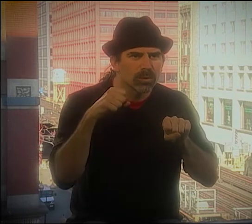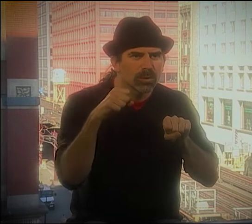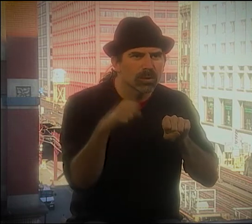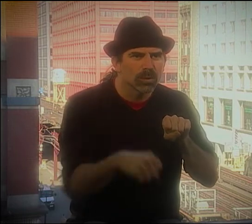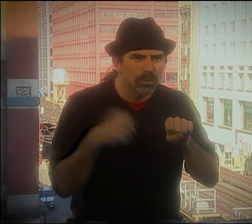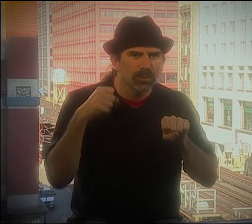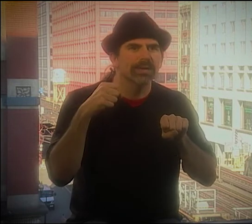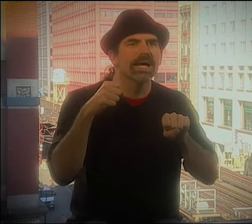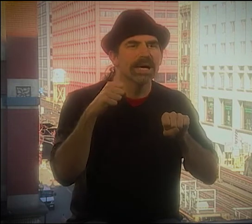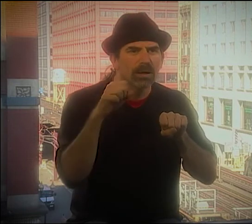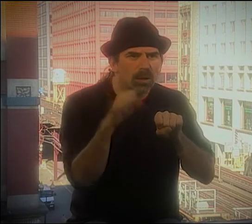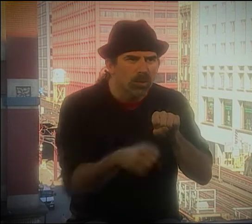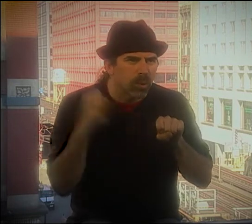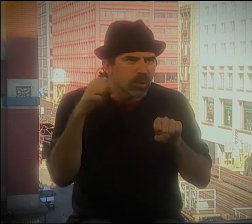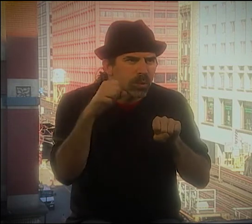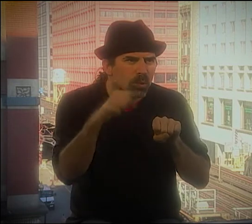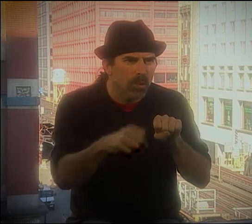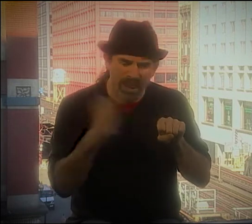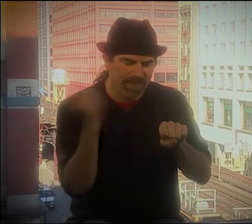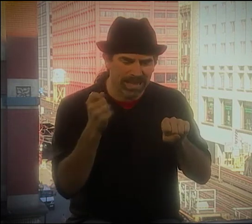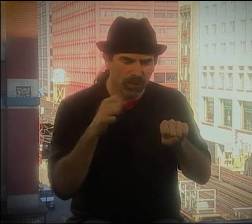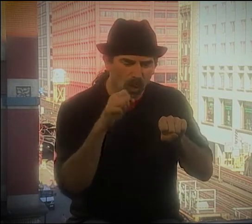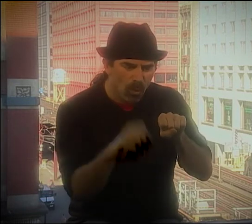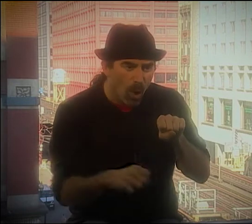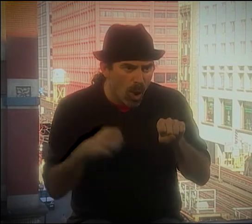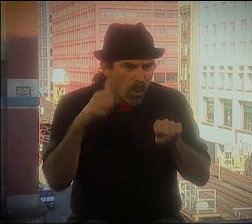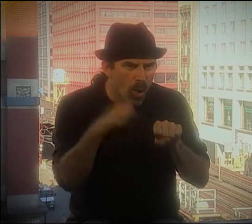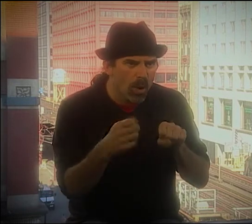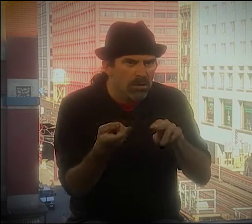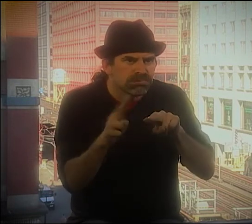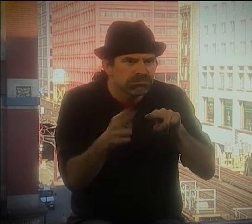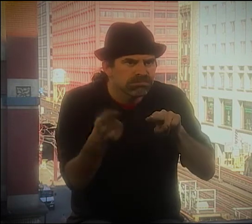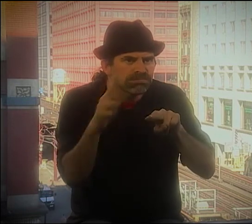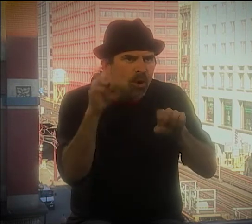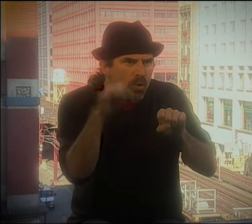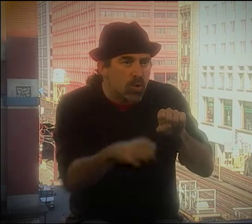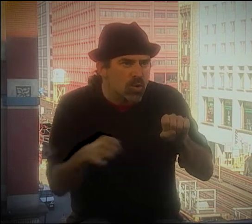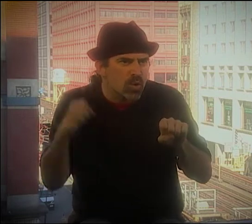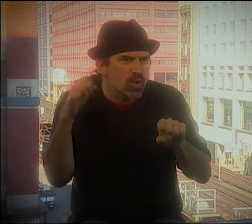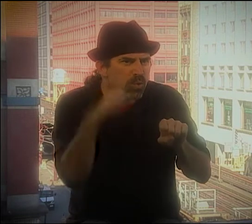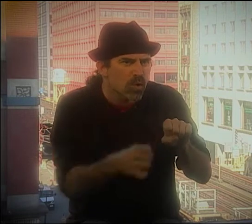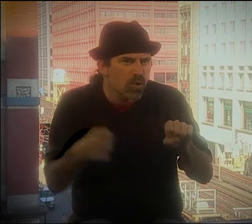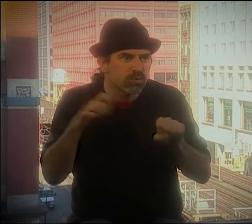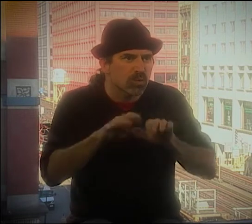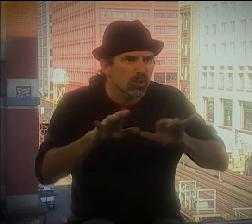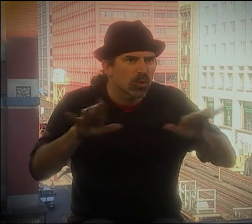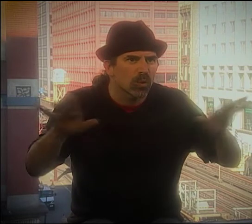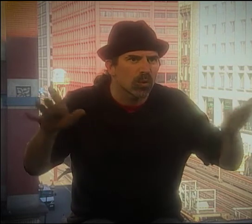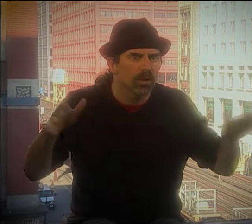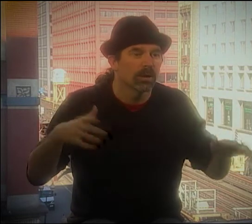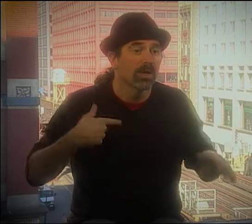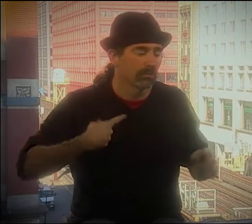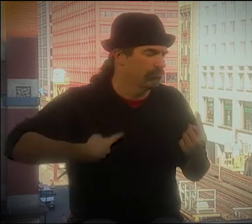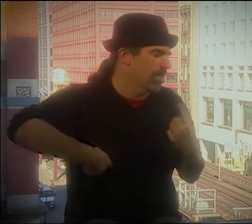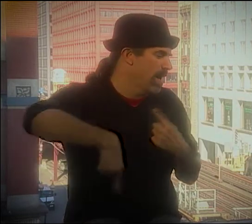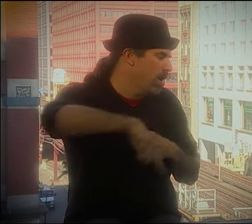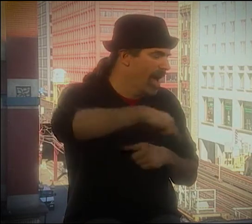AND JUST KEPT HITTING THE BELL, FOLLOWING THIS RHYTHM.